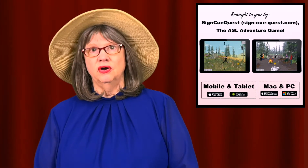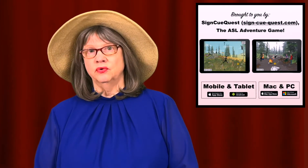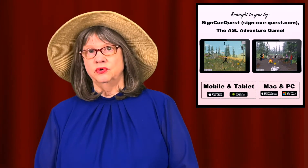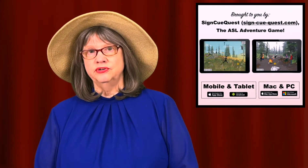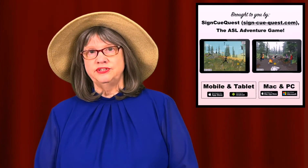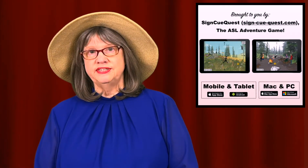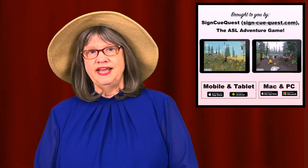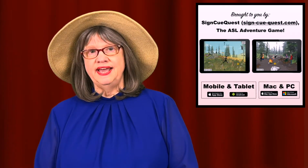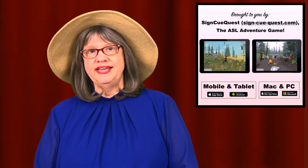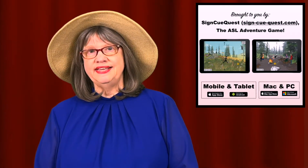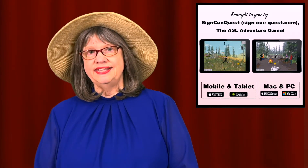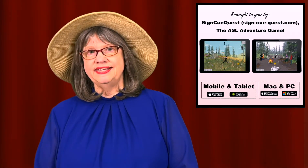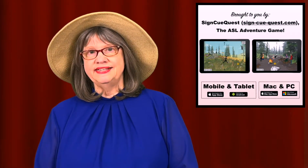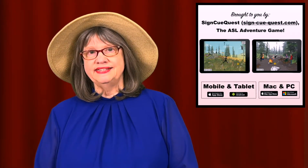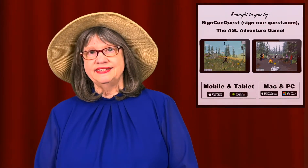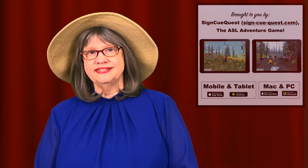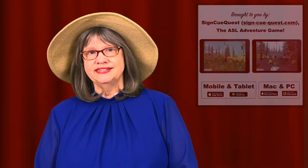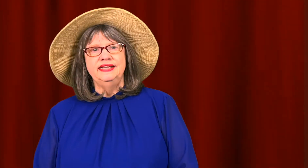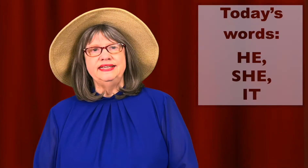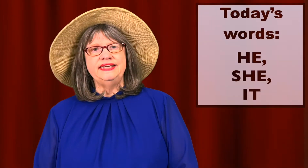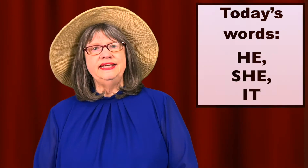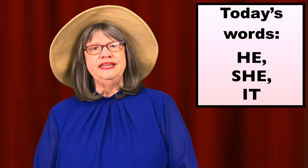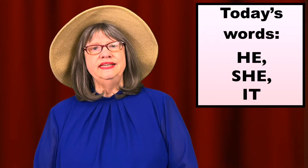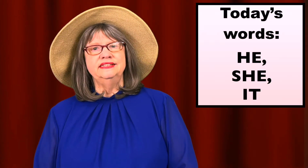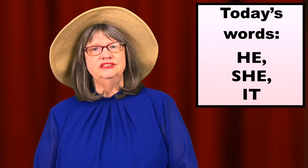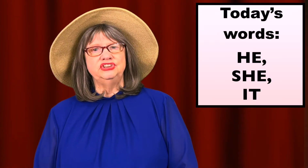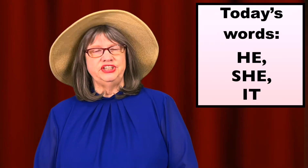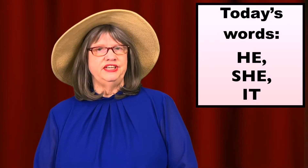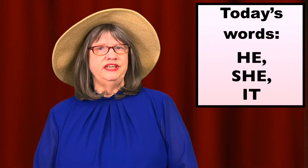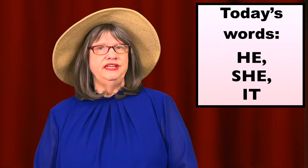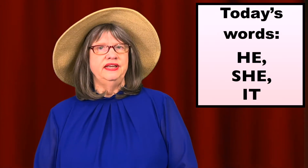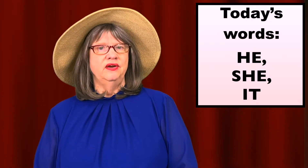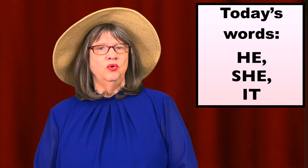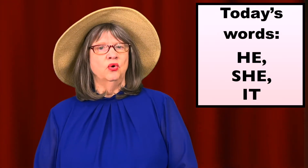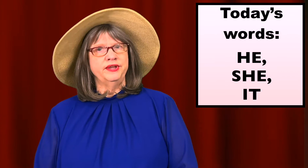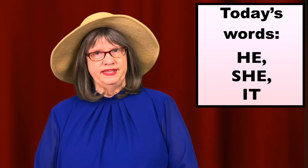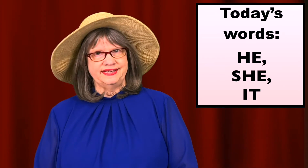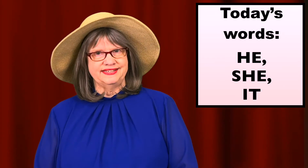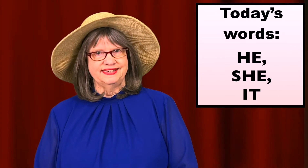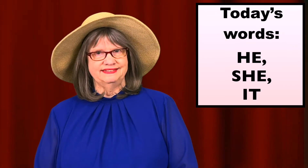Our word today is … HE, SHE or IT.